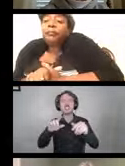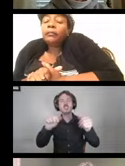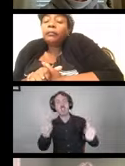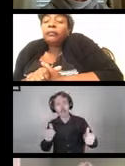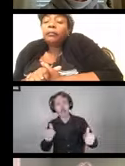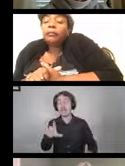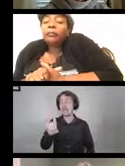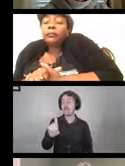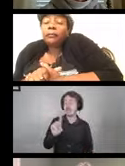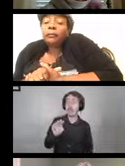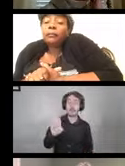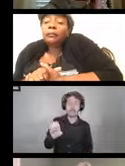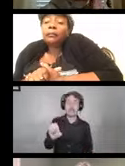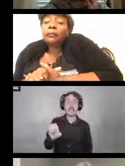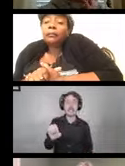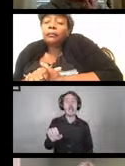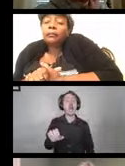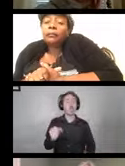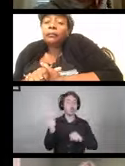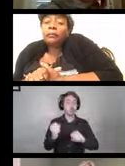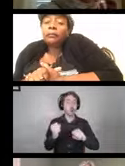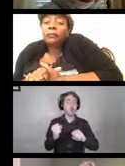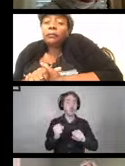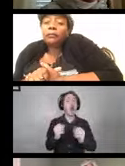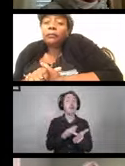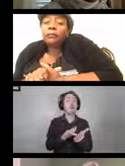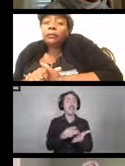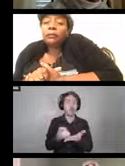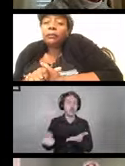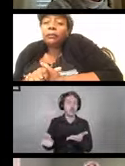DME, durable medical equipment is an item that can be used over and over,